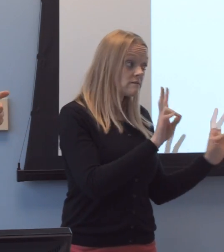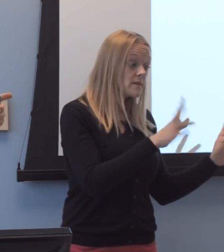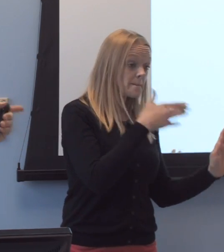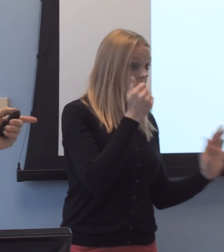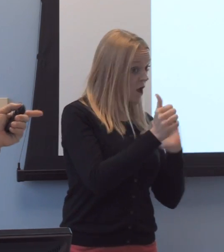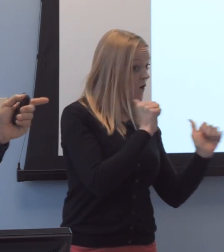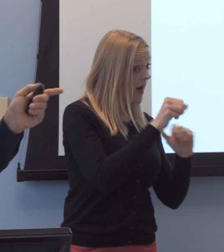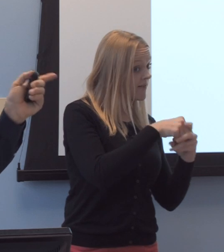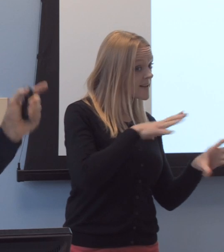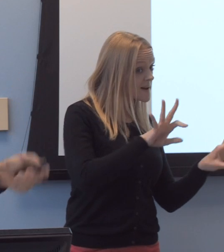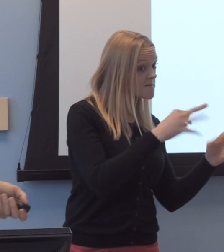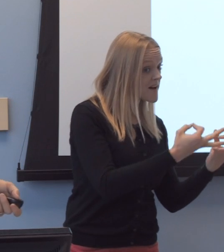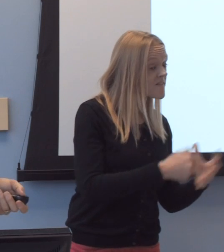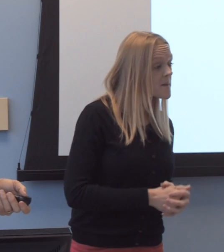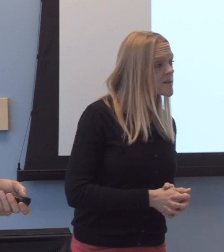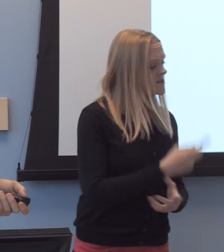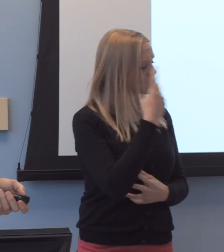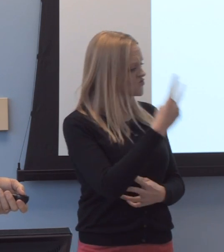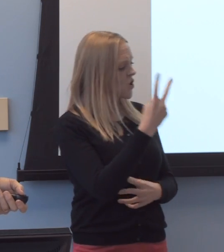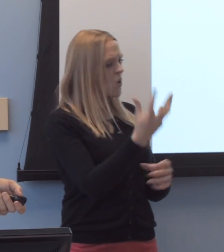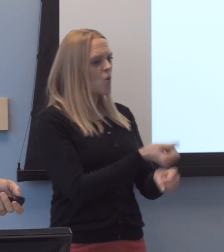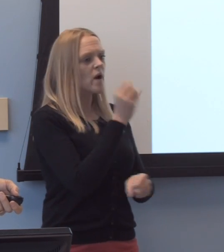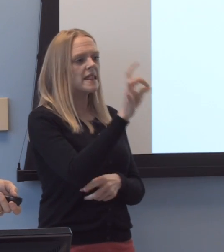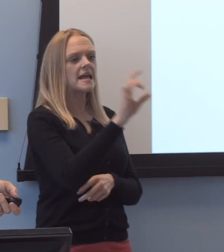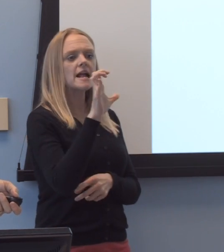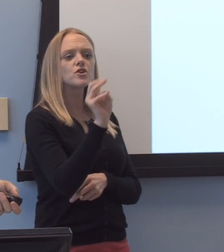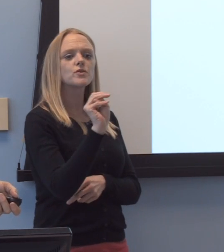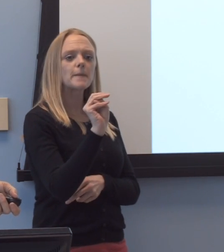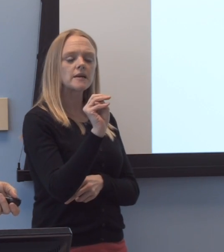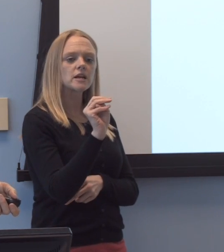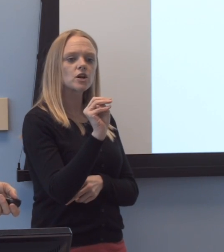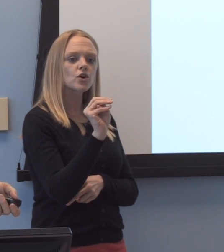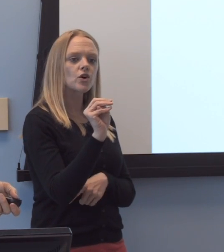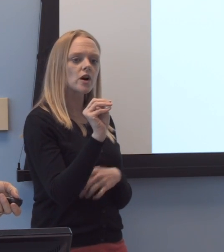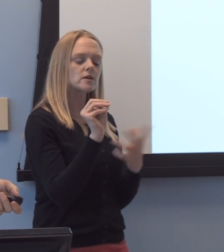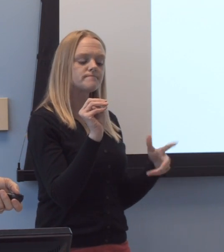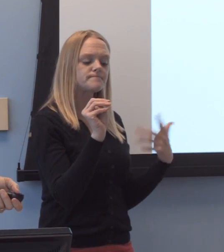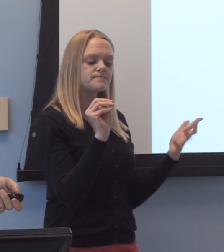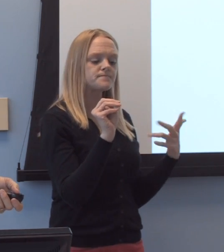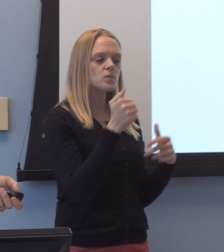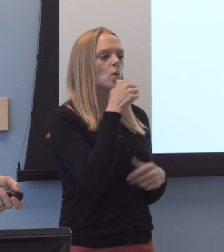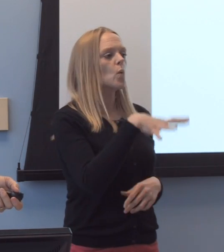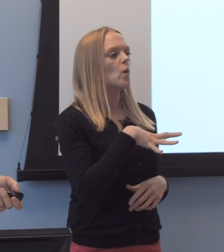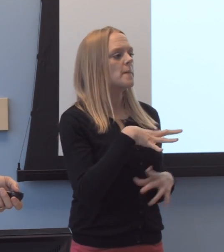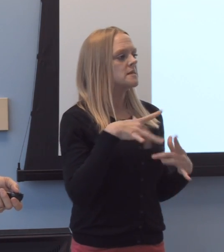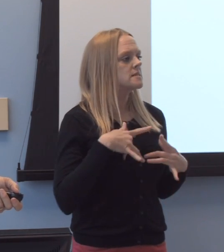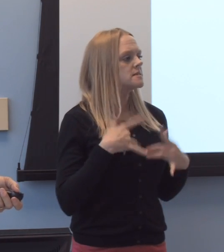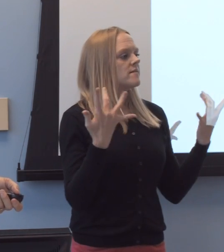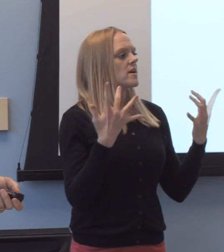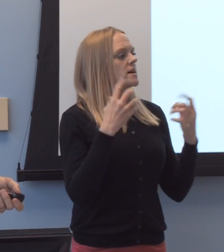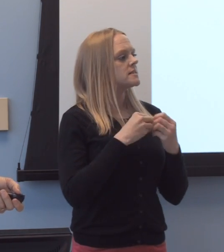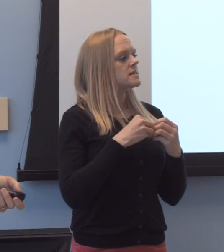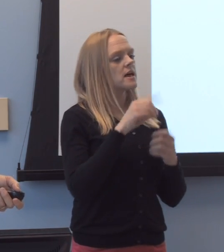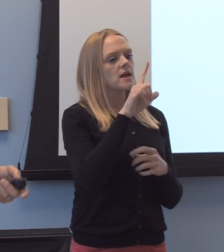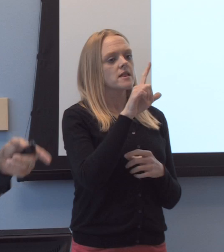um, win the 800 meter, uh-uh, women's event in the LA Olympics.